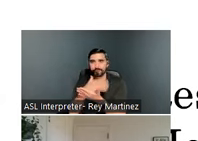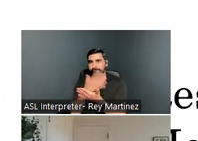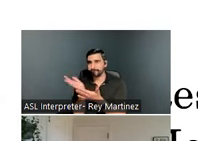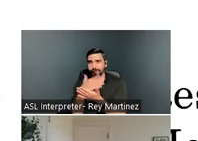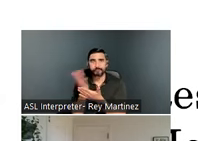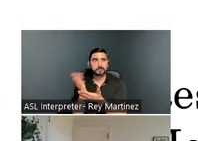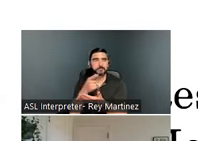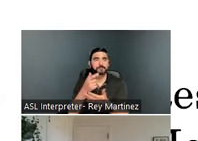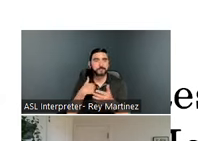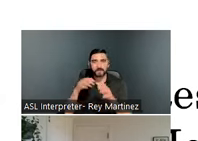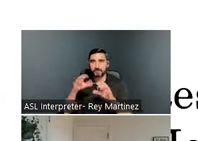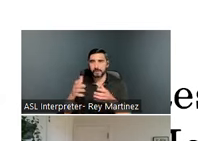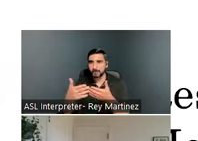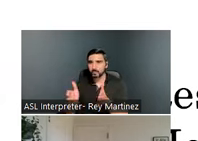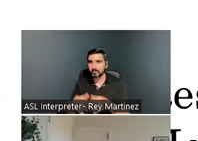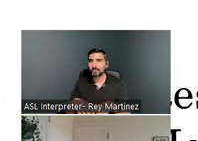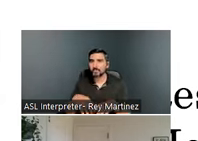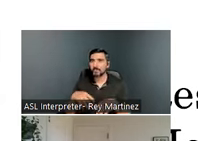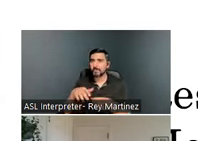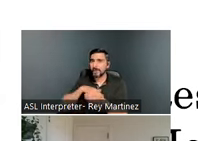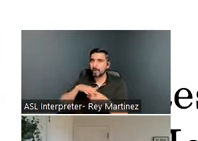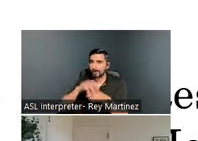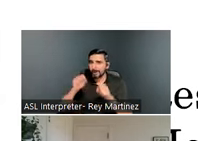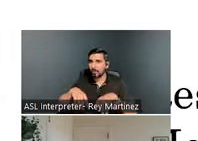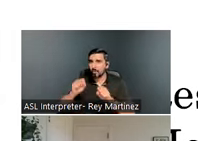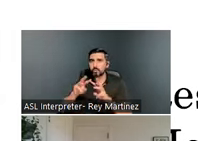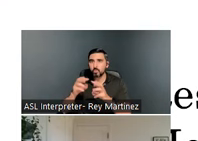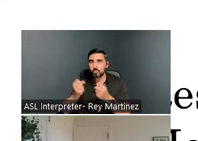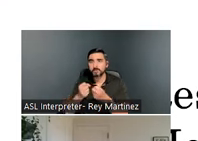areas where we can hold classes and workshops that are all focused on wellness. We do have